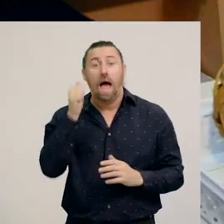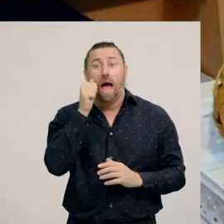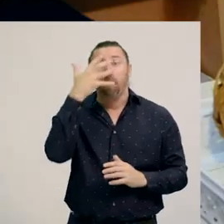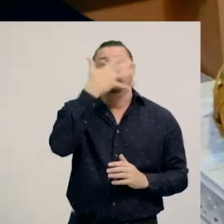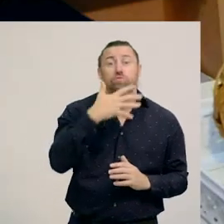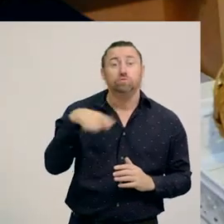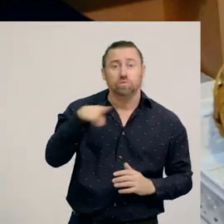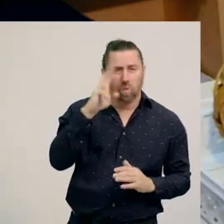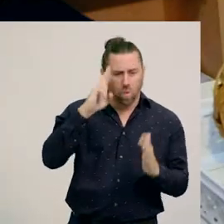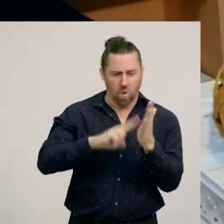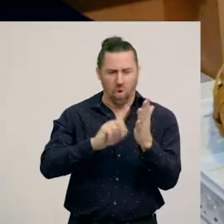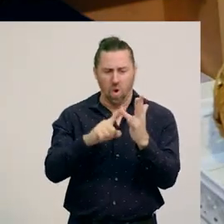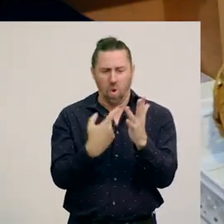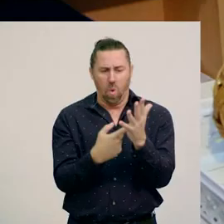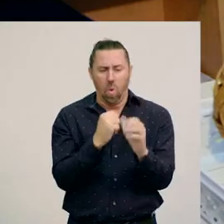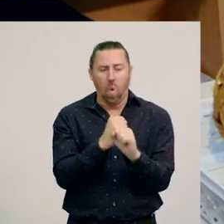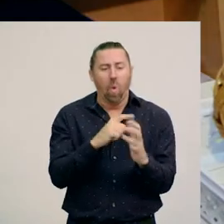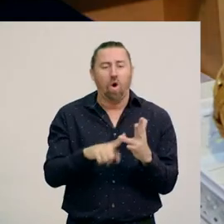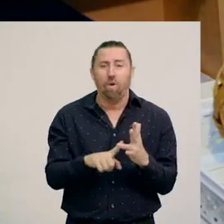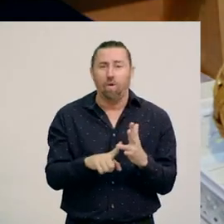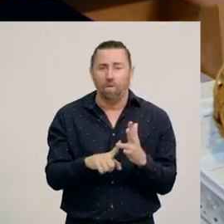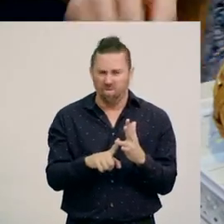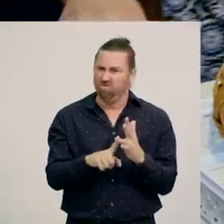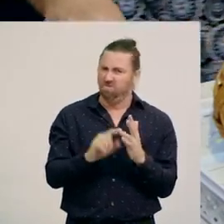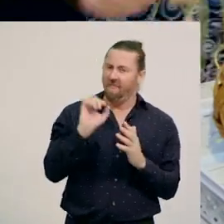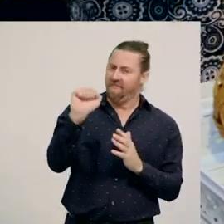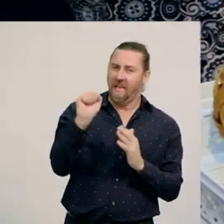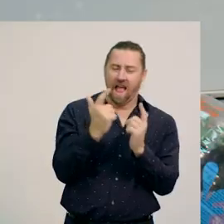the Aboriginal people call this toy a norgo.